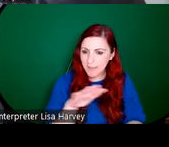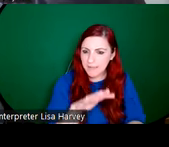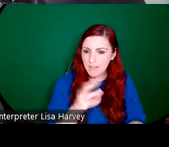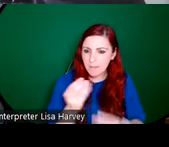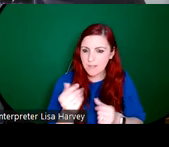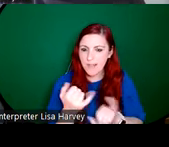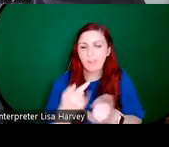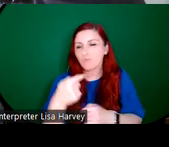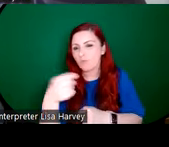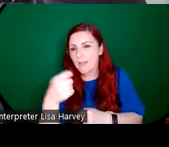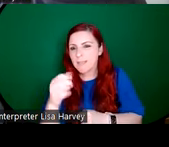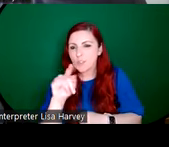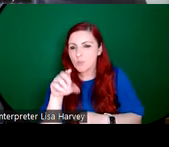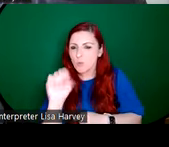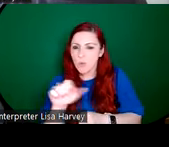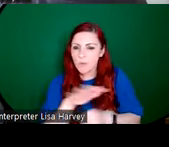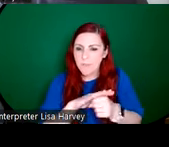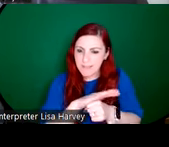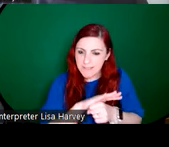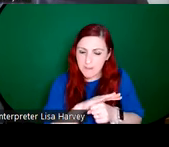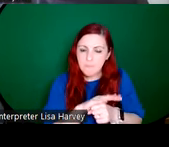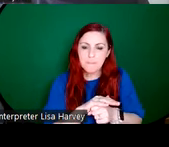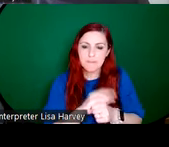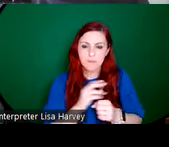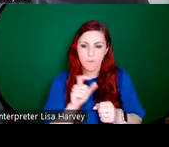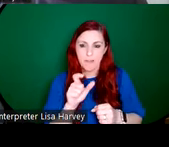space essentially to the artists. So it's slightly different from An Túr Ghloine